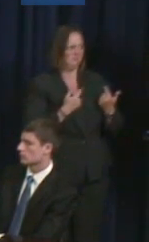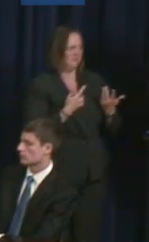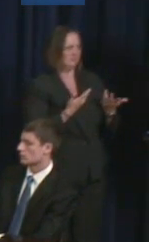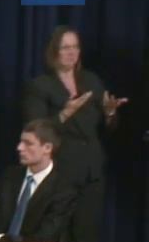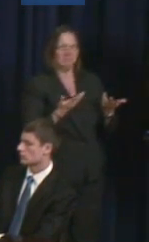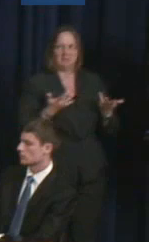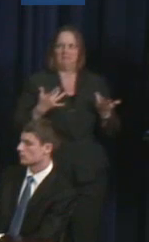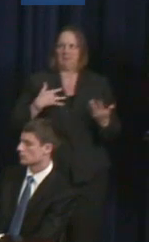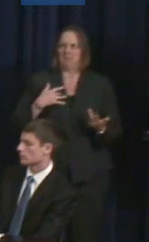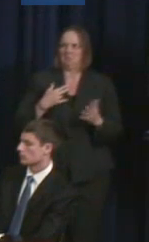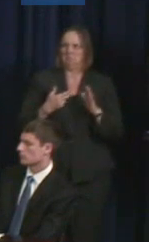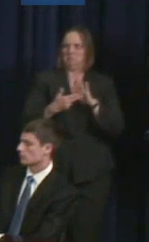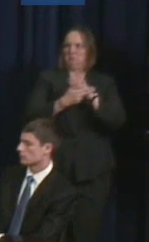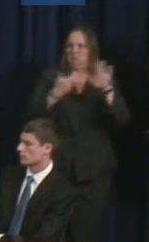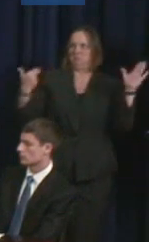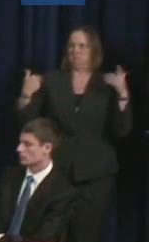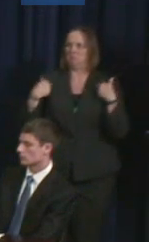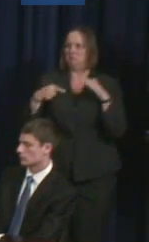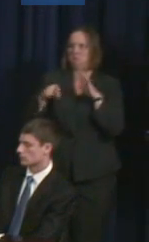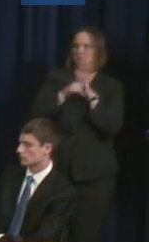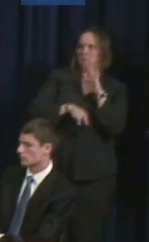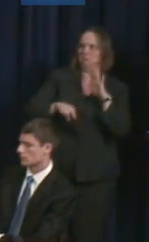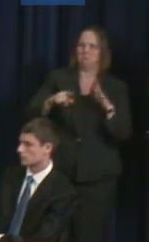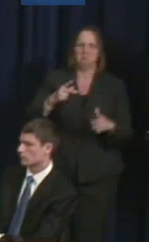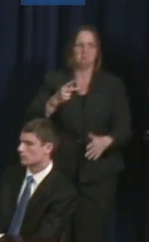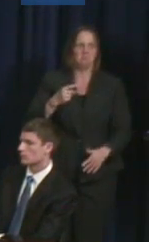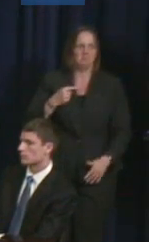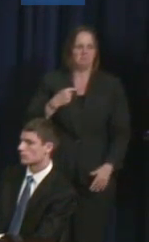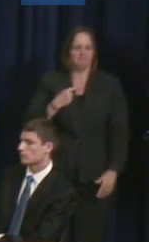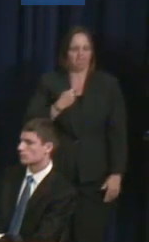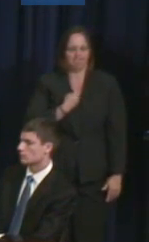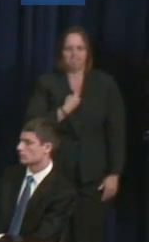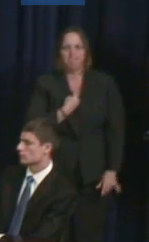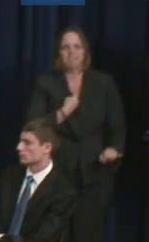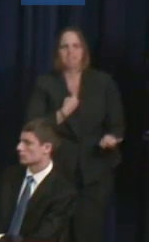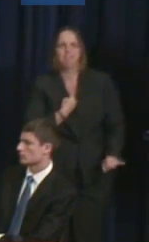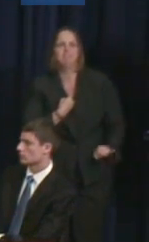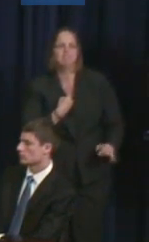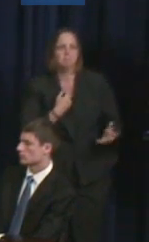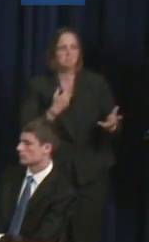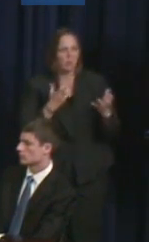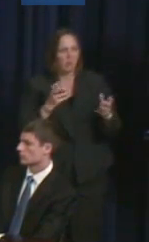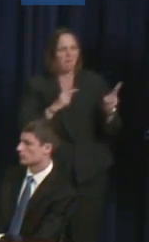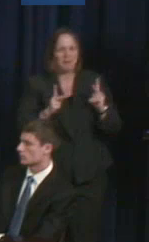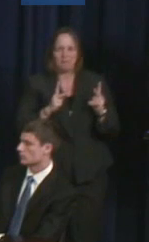And so, I wanted to allow people to be in charge of their own media representation.